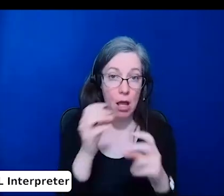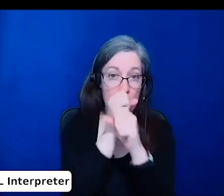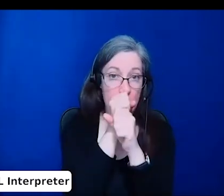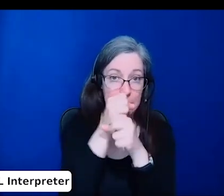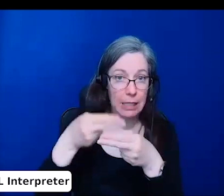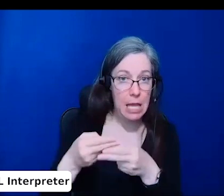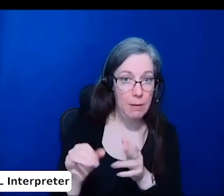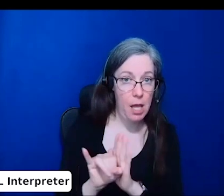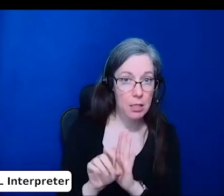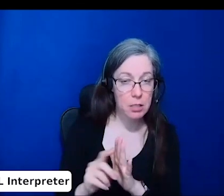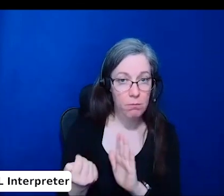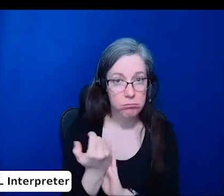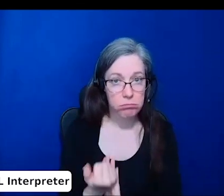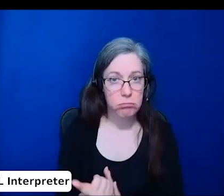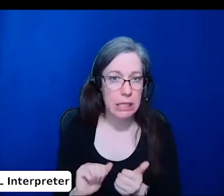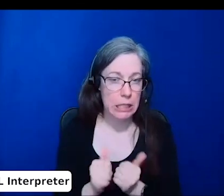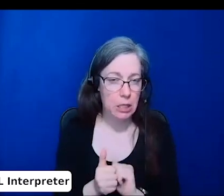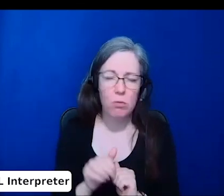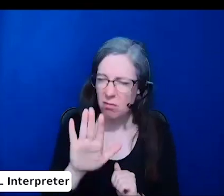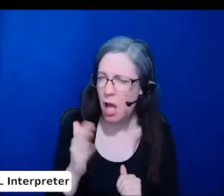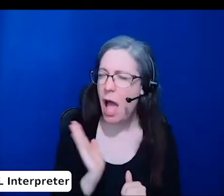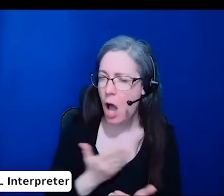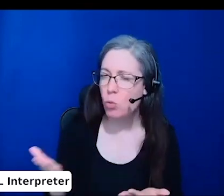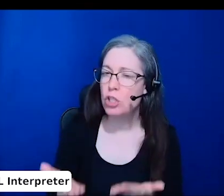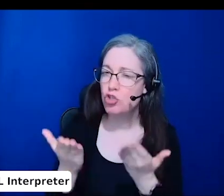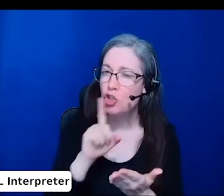and how will they set that up.